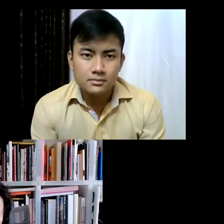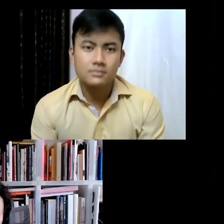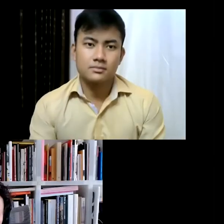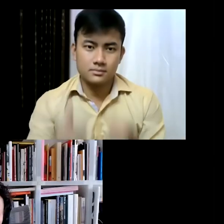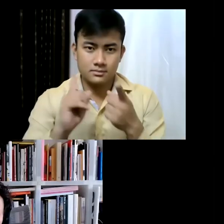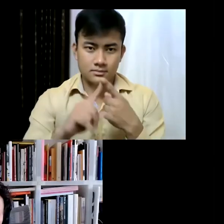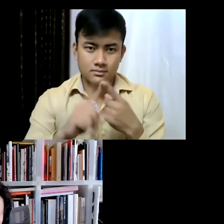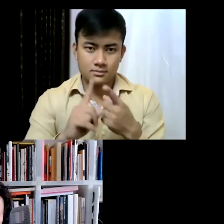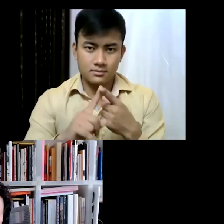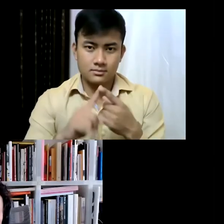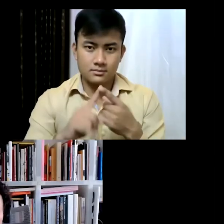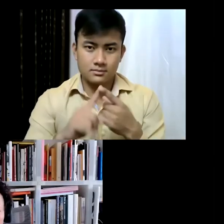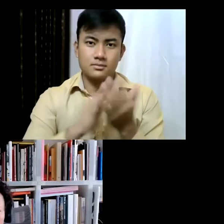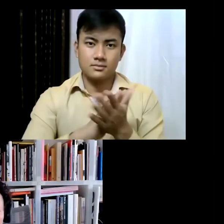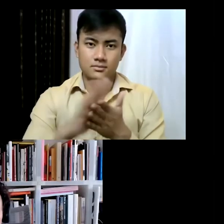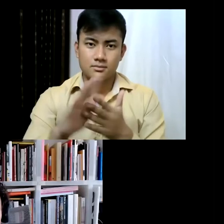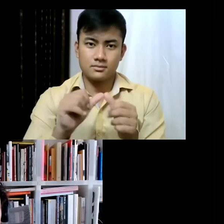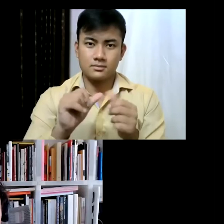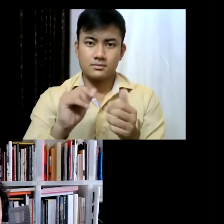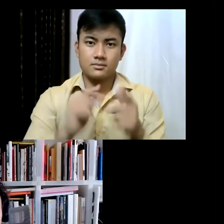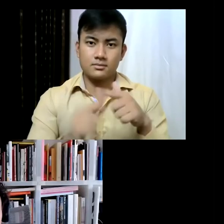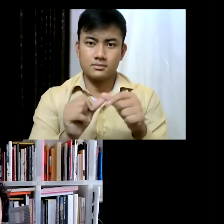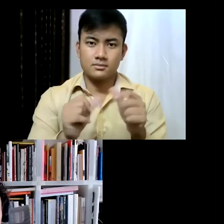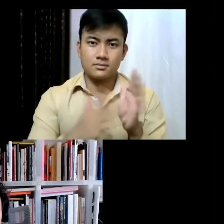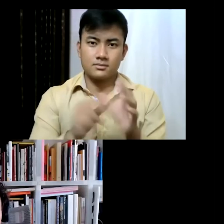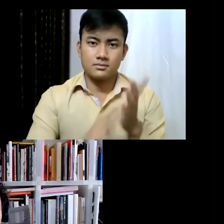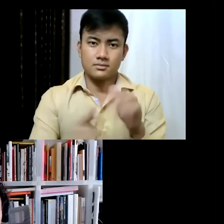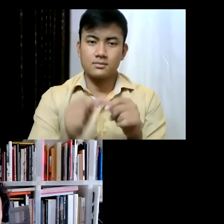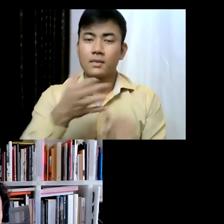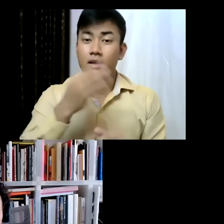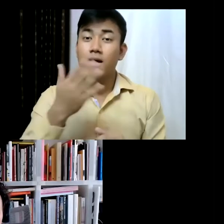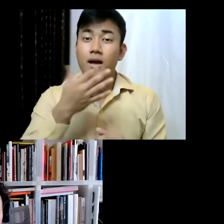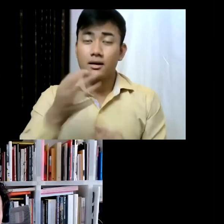Shantamani, an artist... a Bangalore-based artist. Congratulating Cecilia Alemani for being the